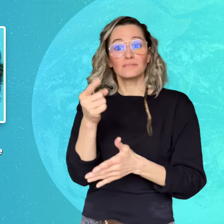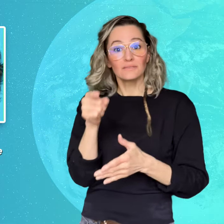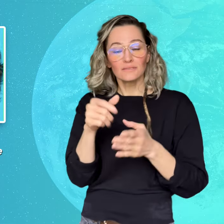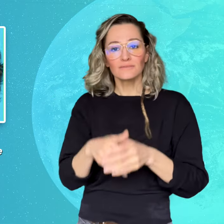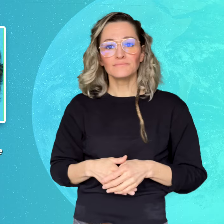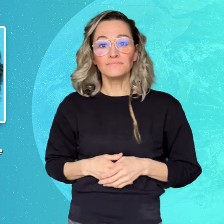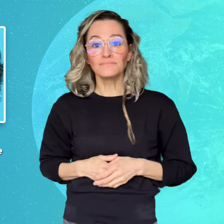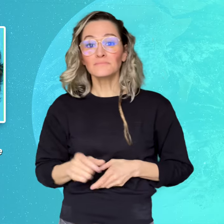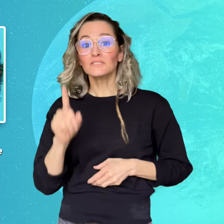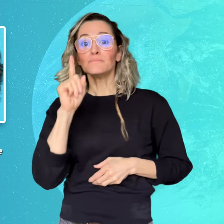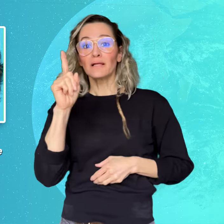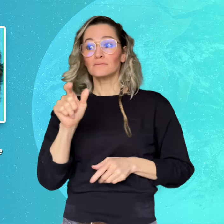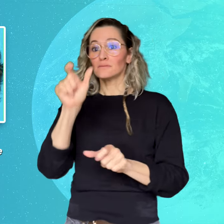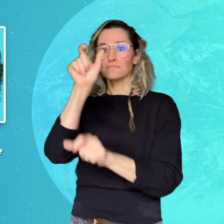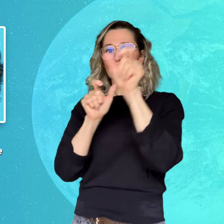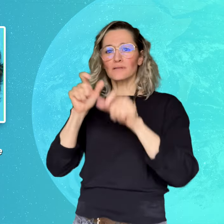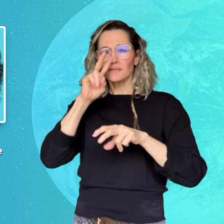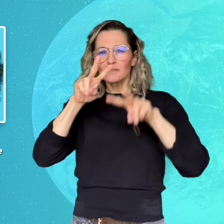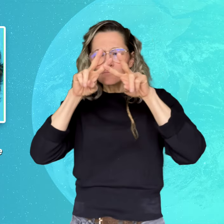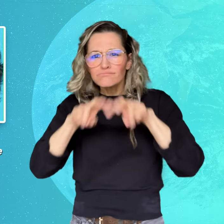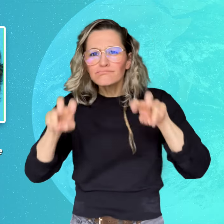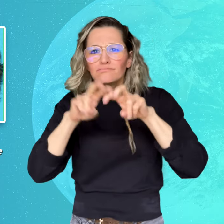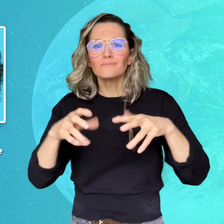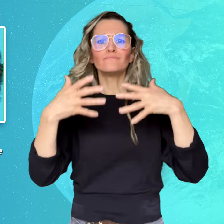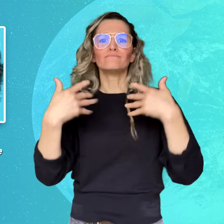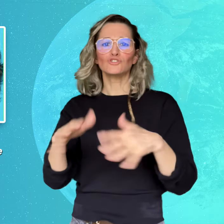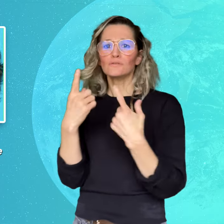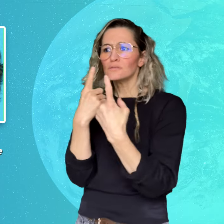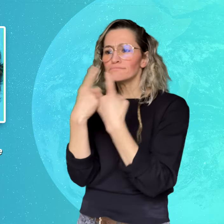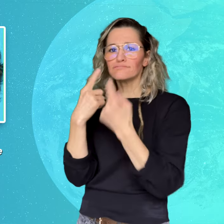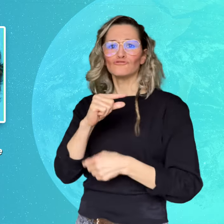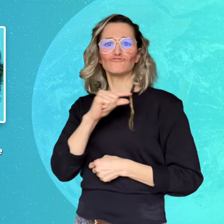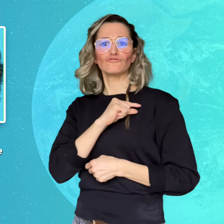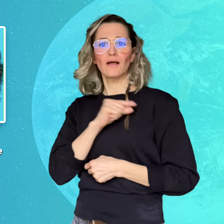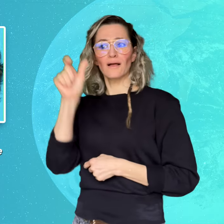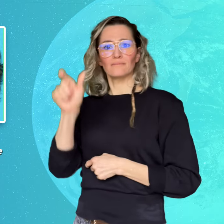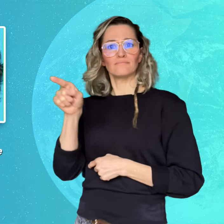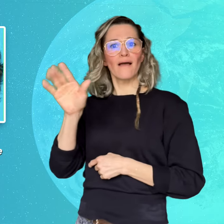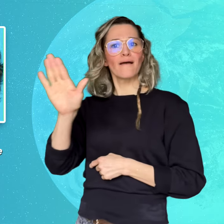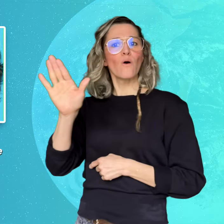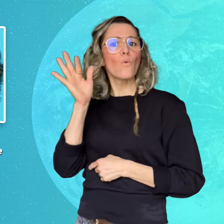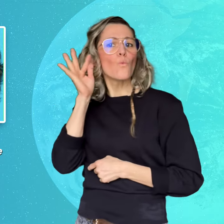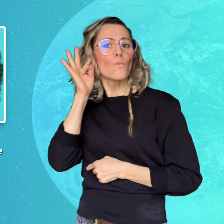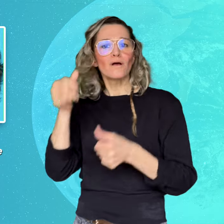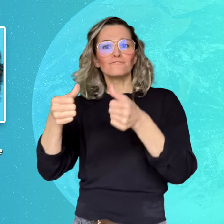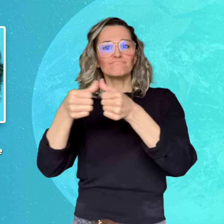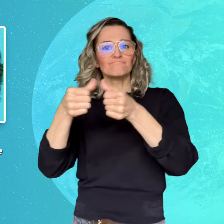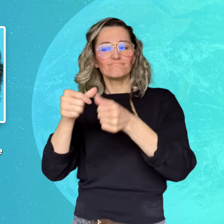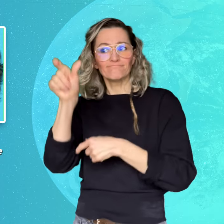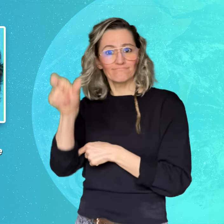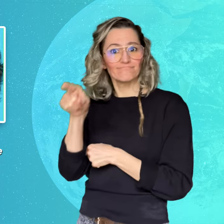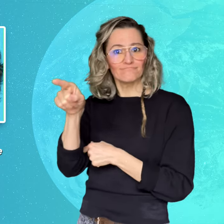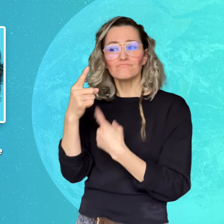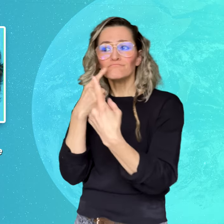able to gather more information. For example, the text messages